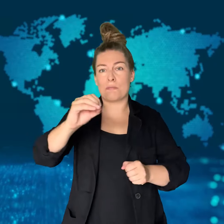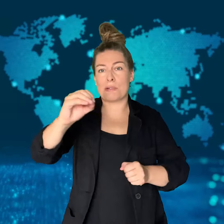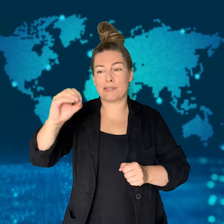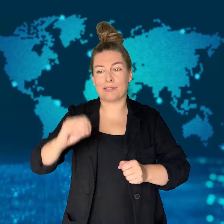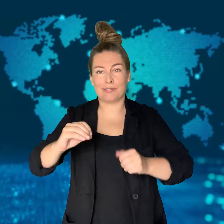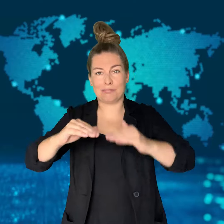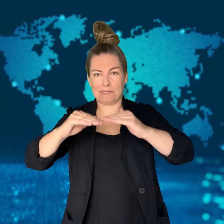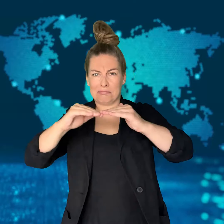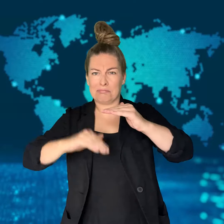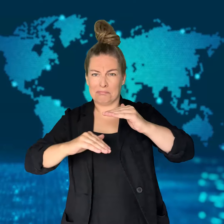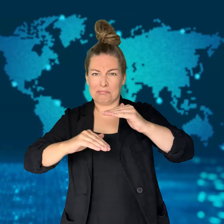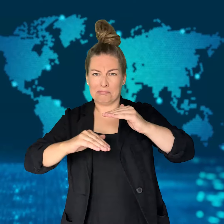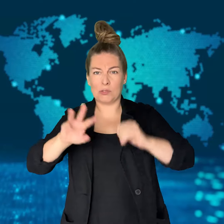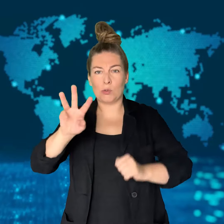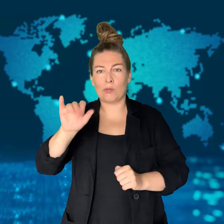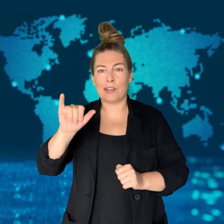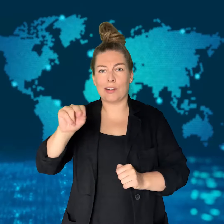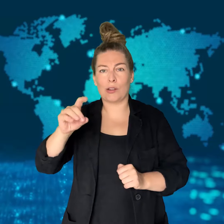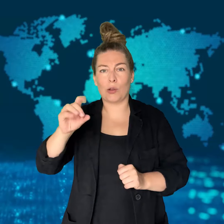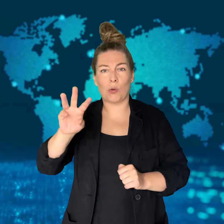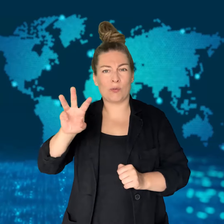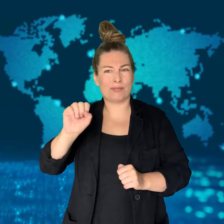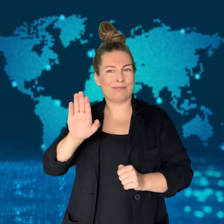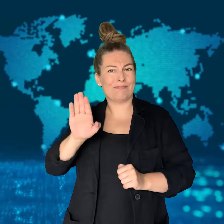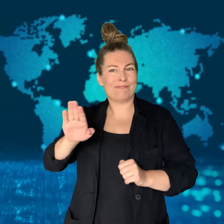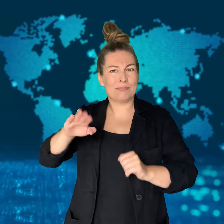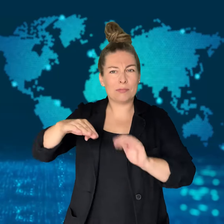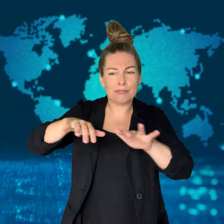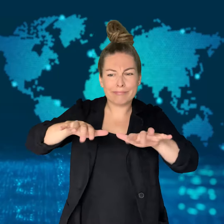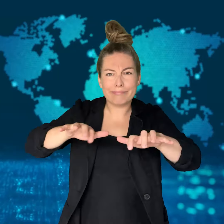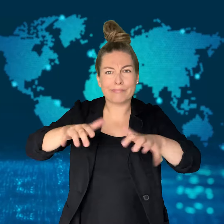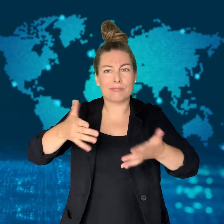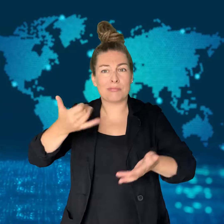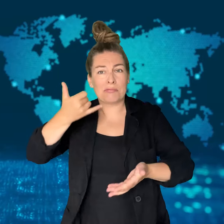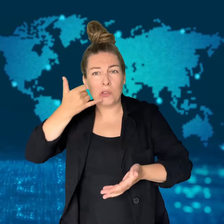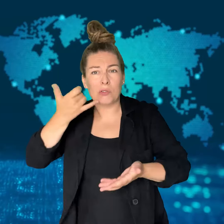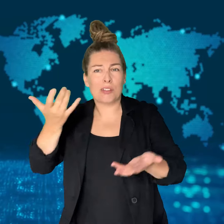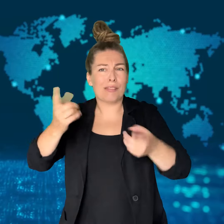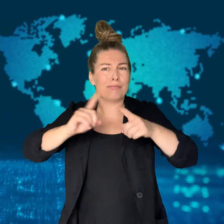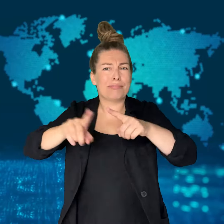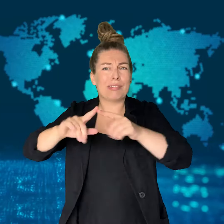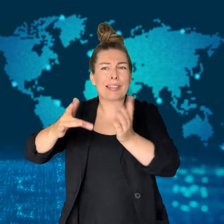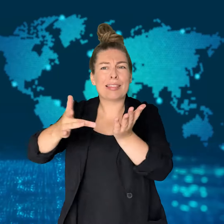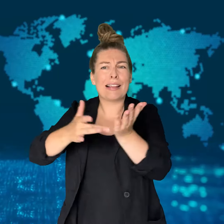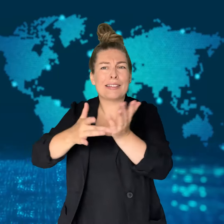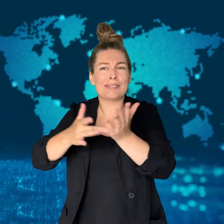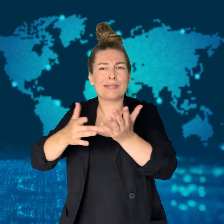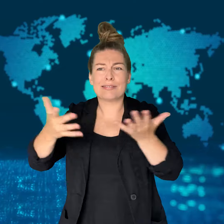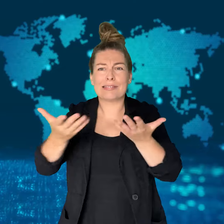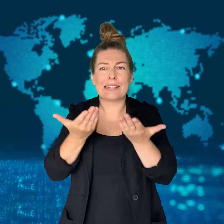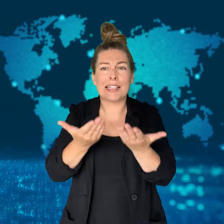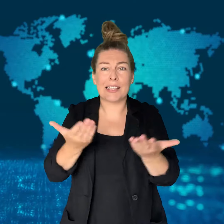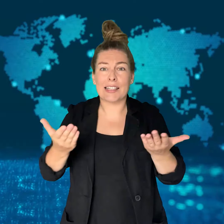but it was enough to force many airlines to ground